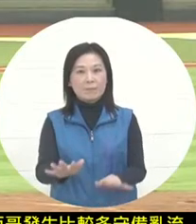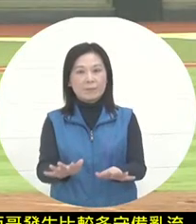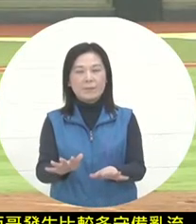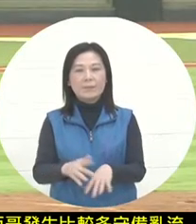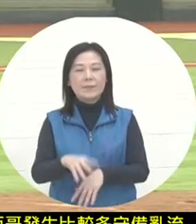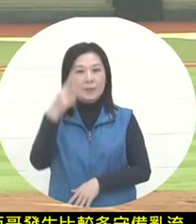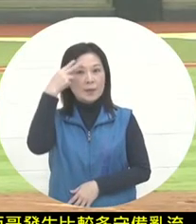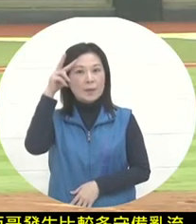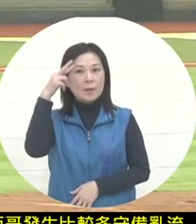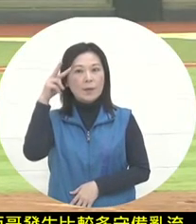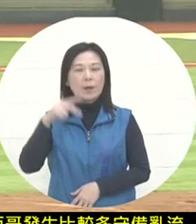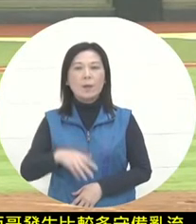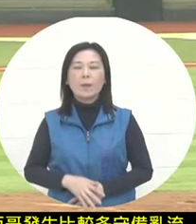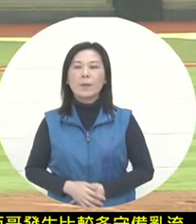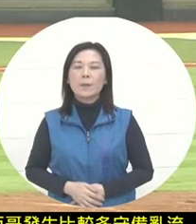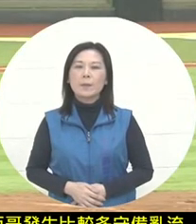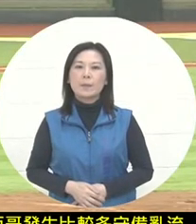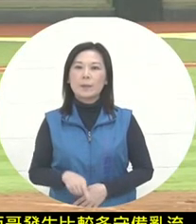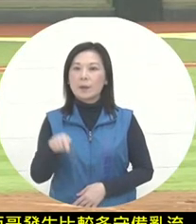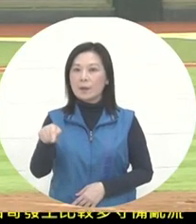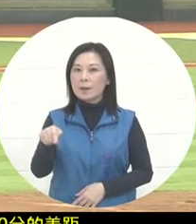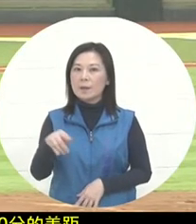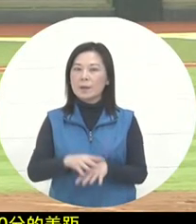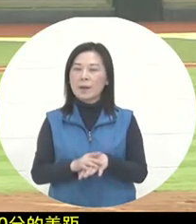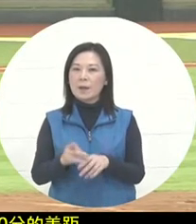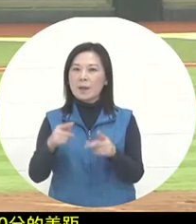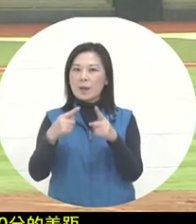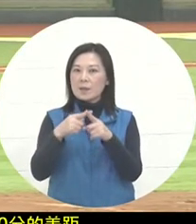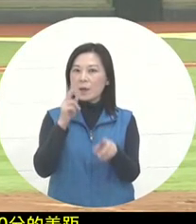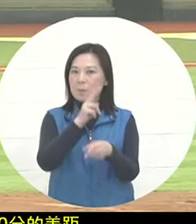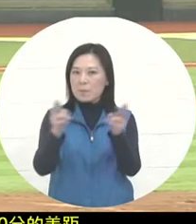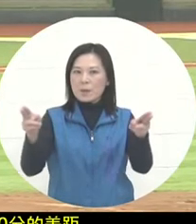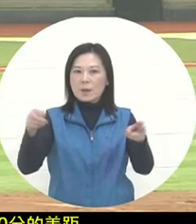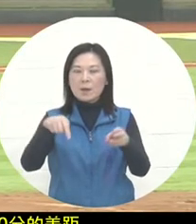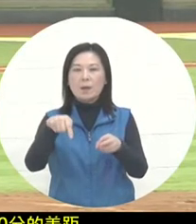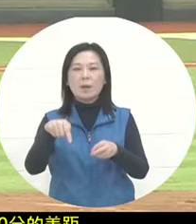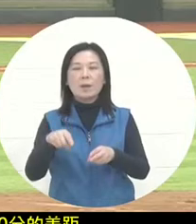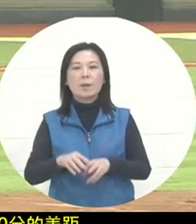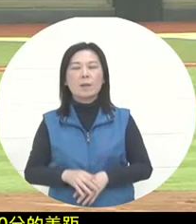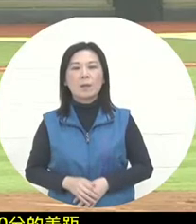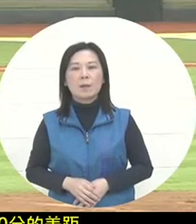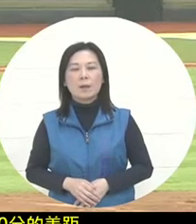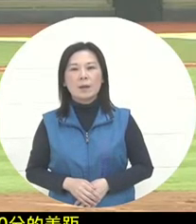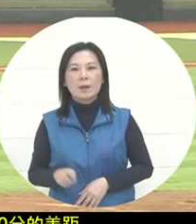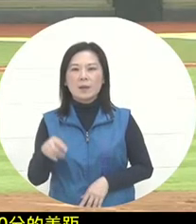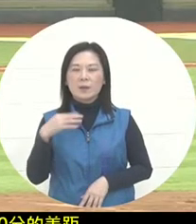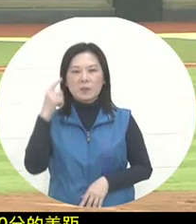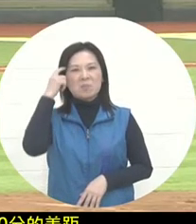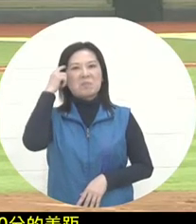we can also see from one of his schedules that it is not difficult to feel